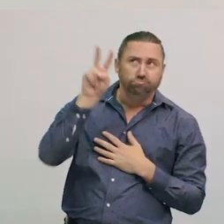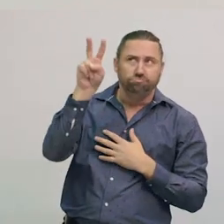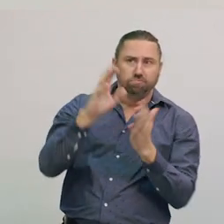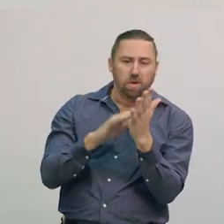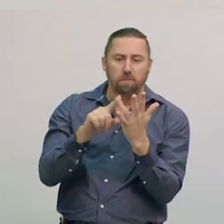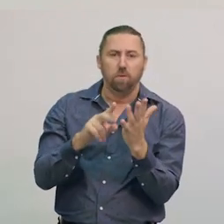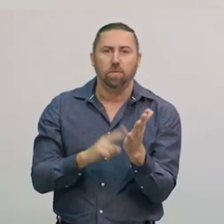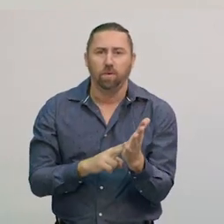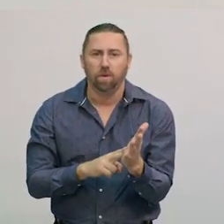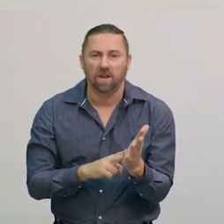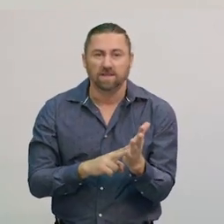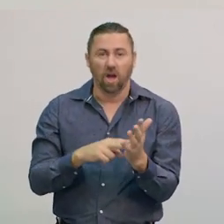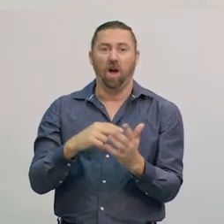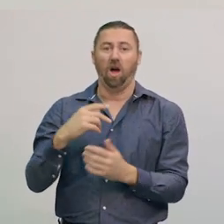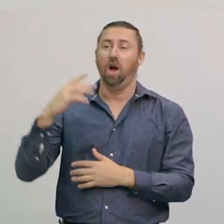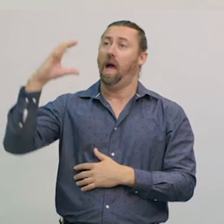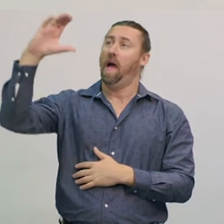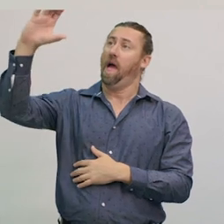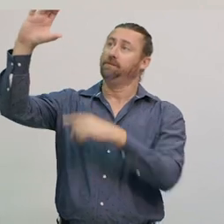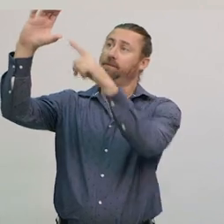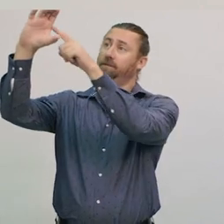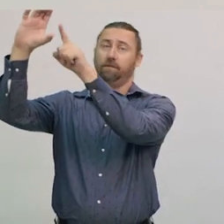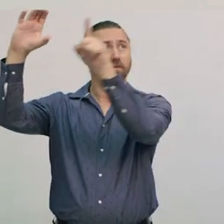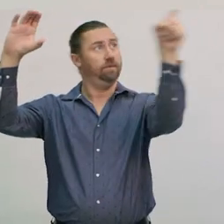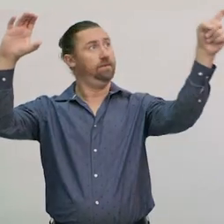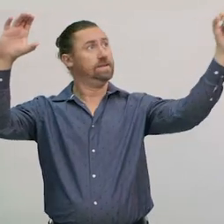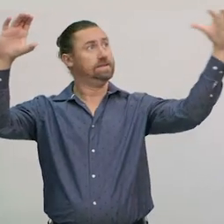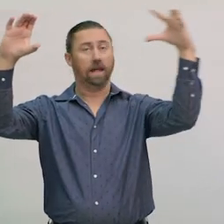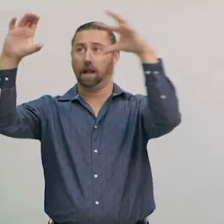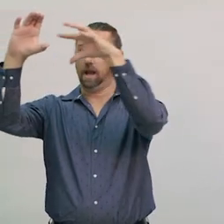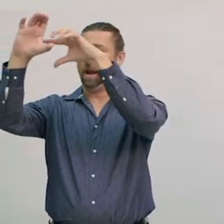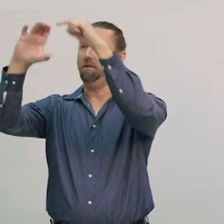so we only see the half that is facing the Sun and is lit up,